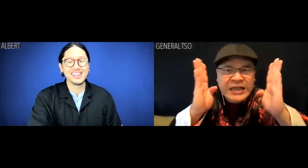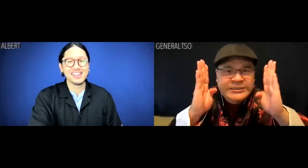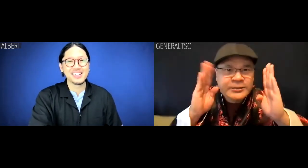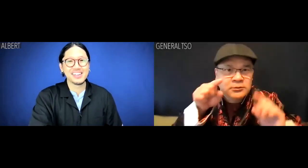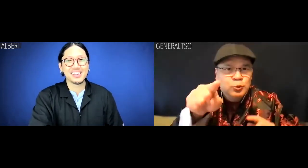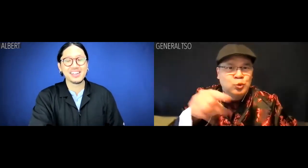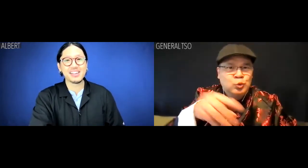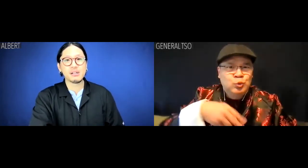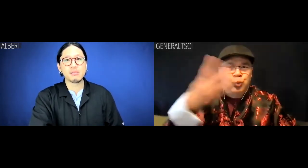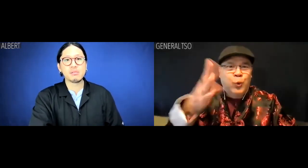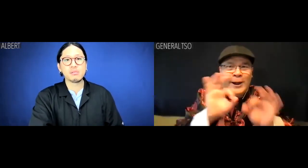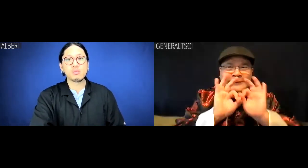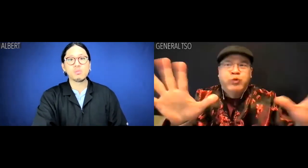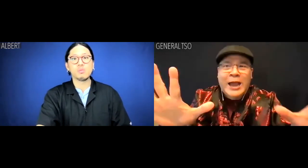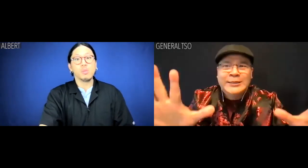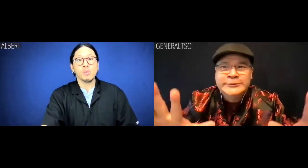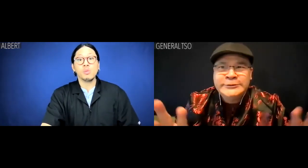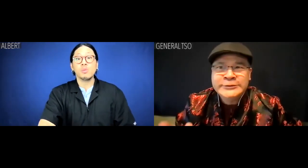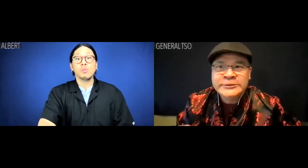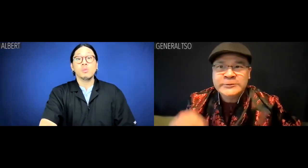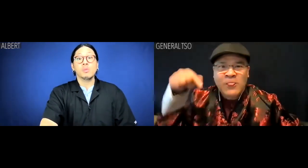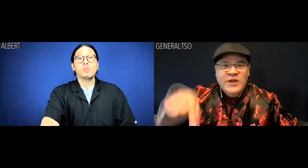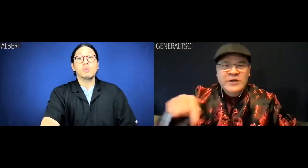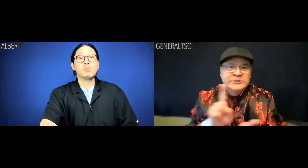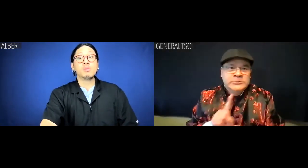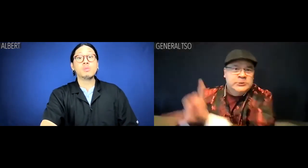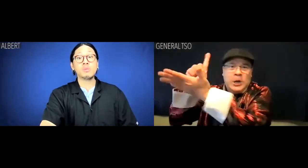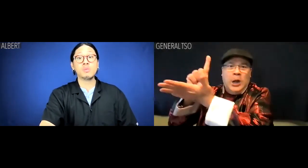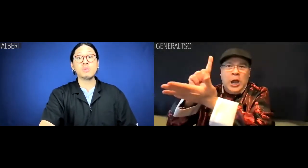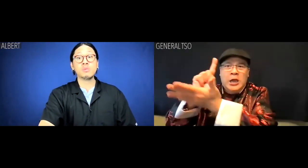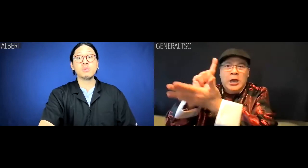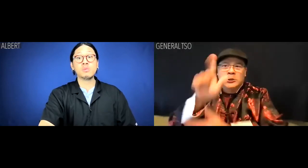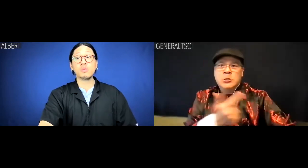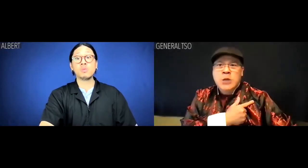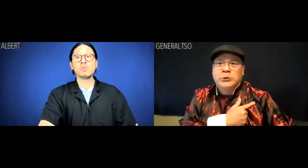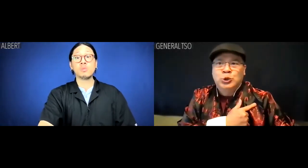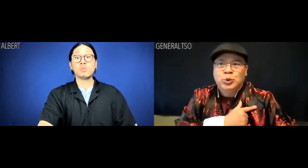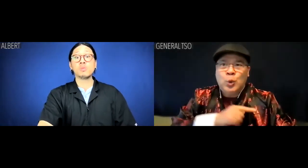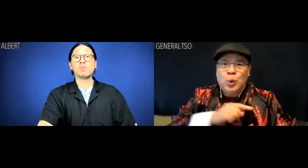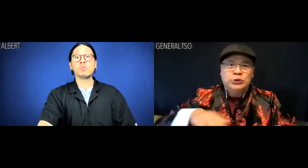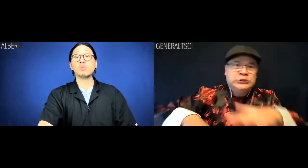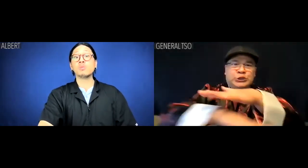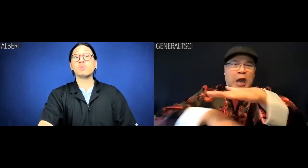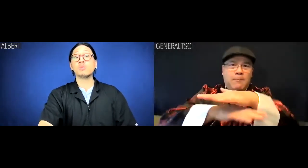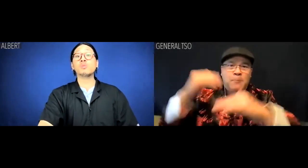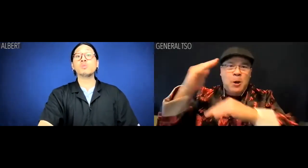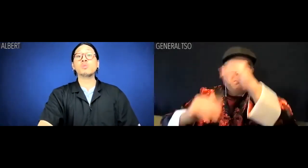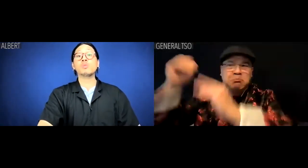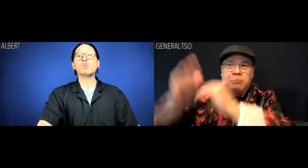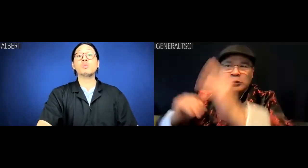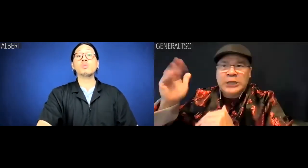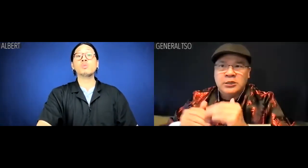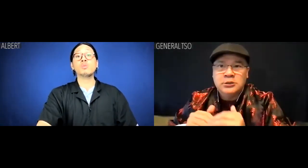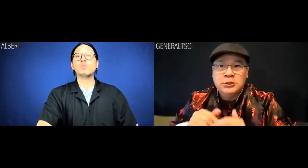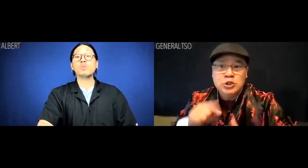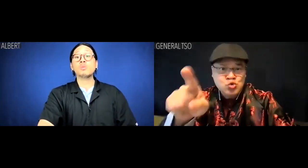General Tso: Listen, you Eurotrash, this is an elite nationalist cyberwarfare facility.